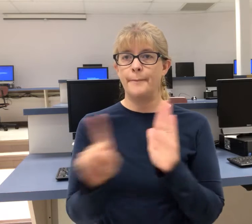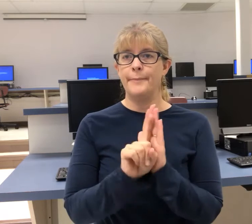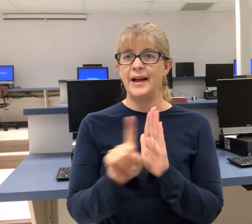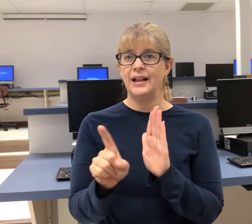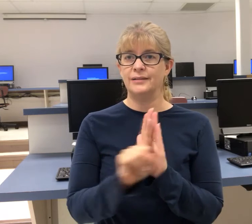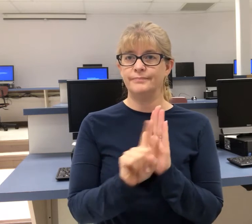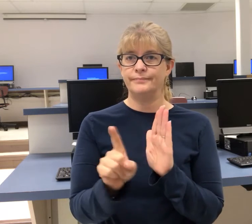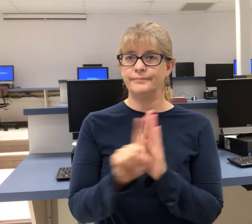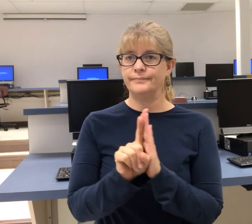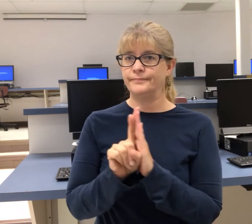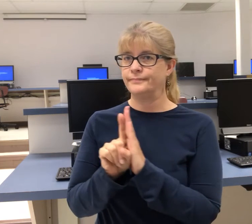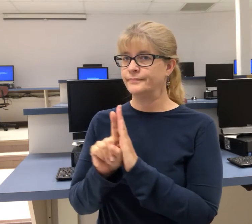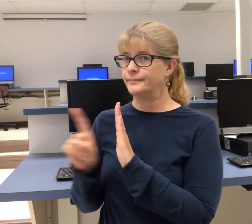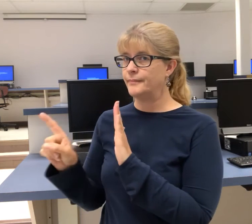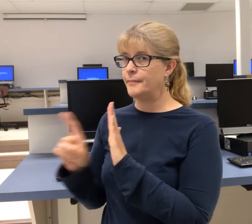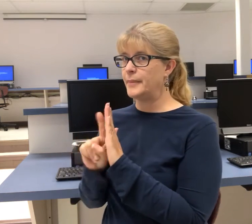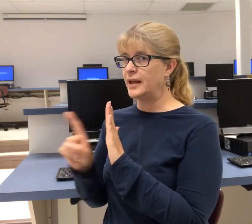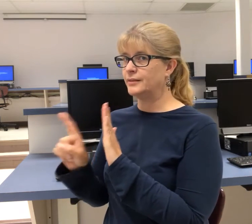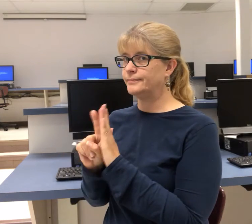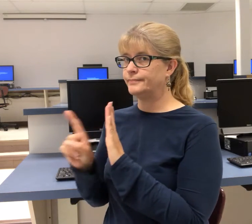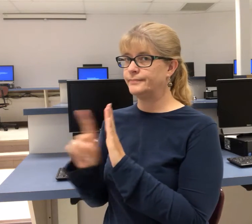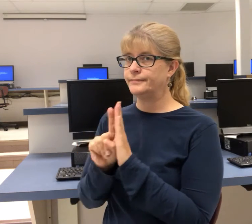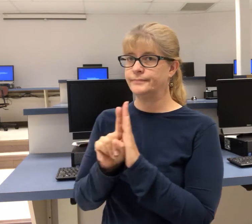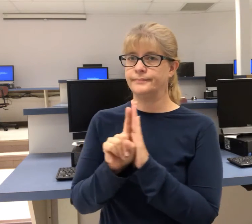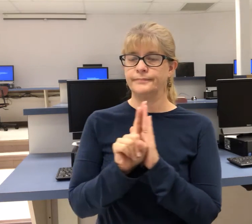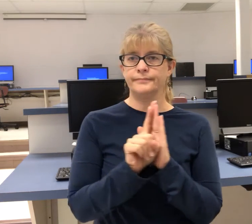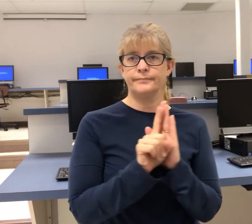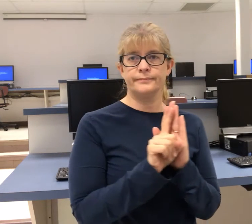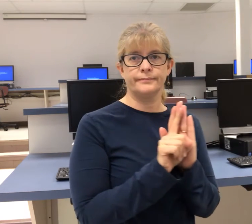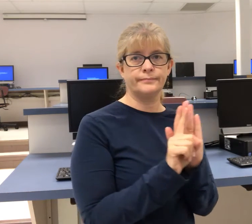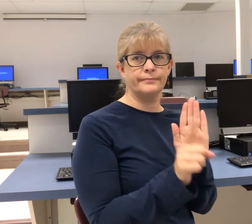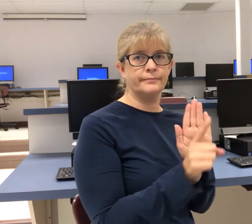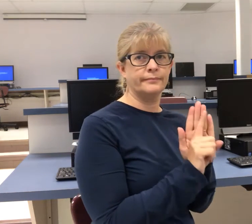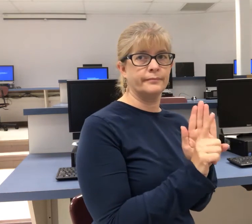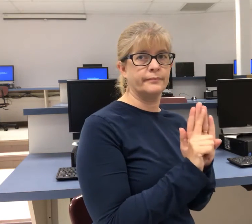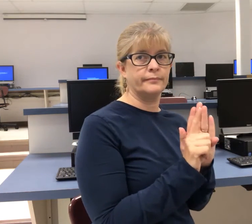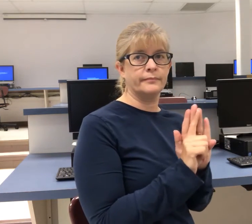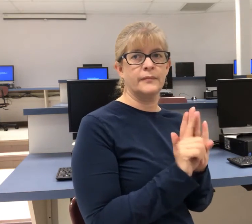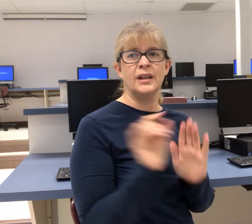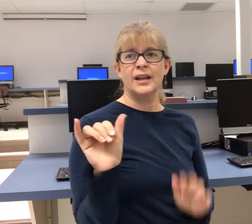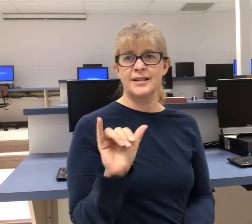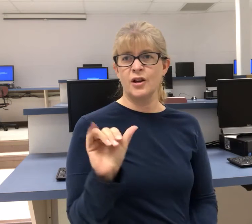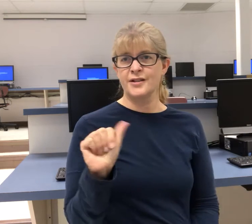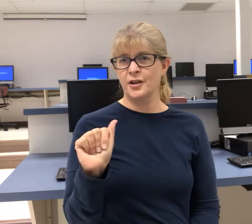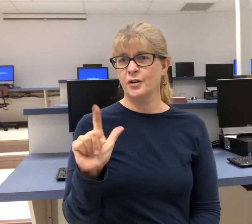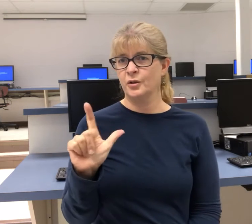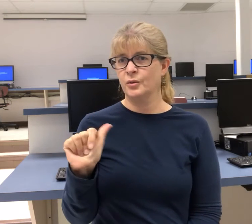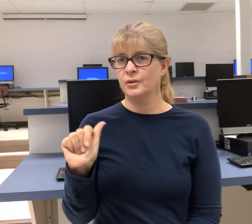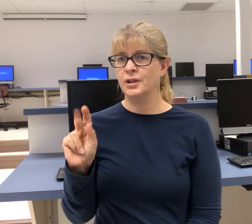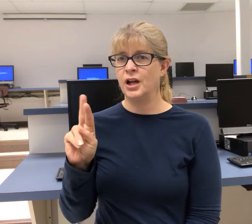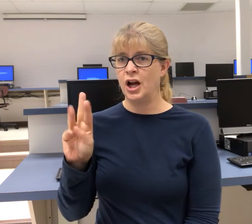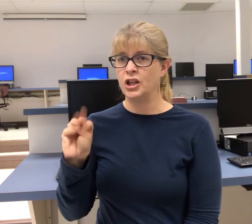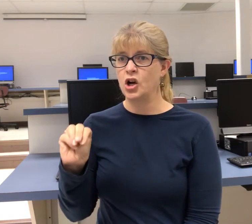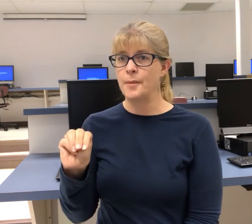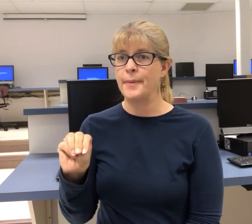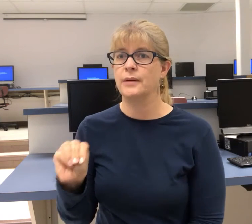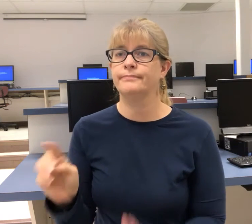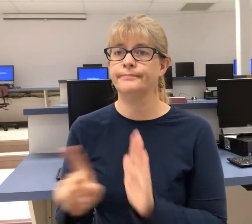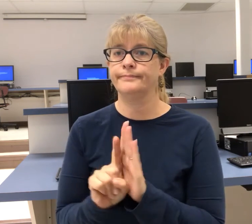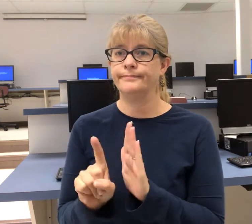bell it's also ALARM